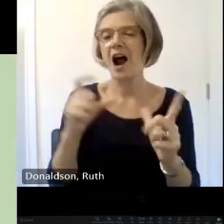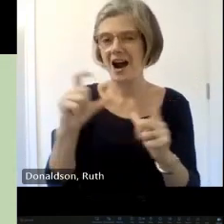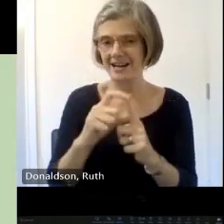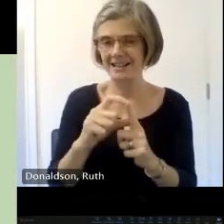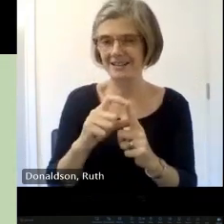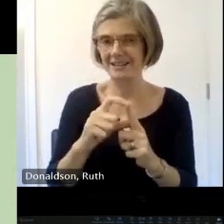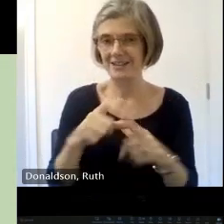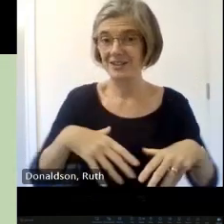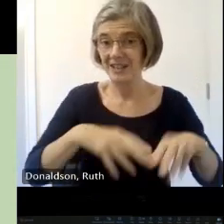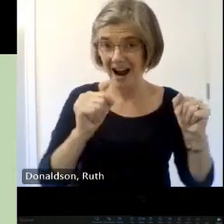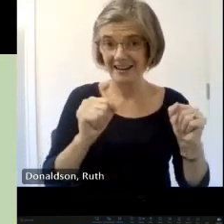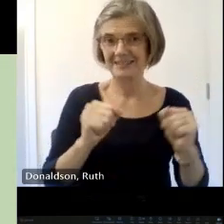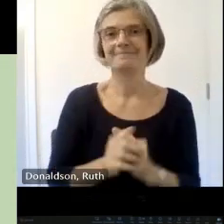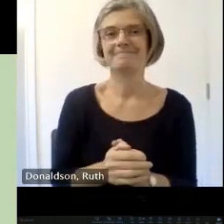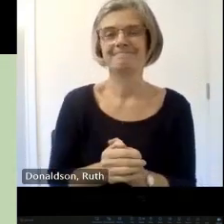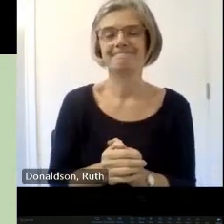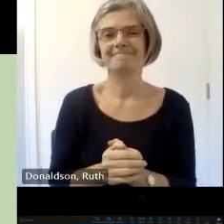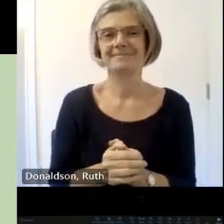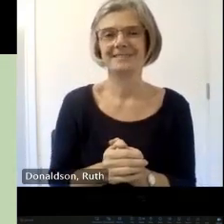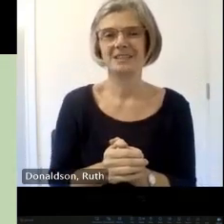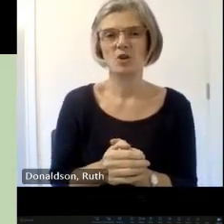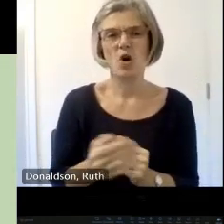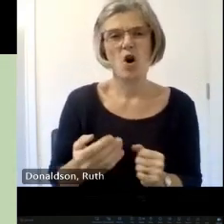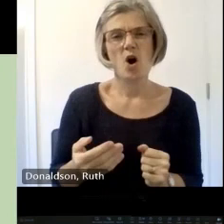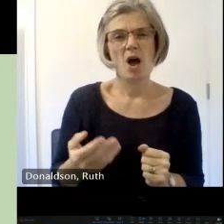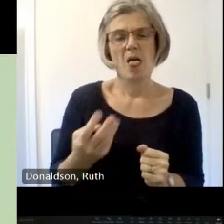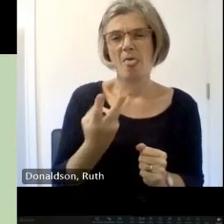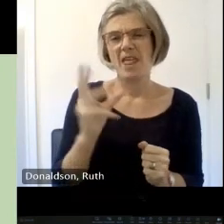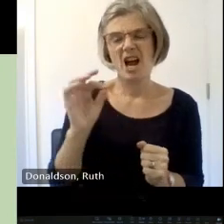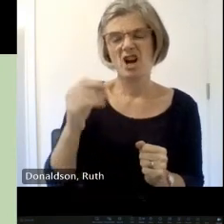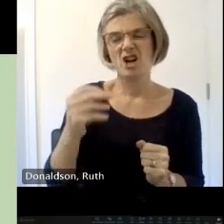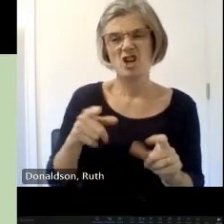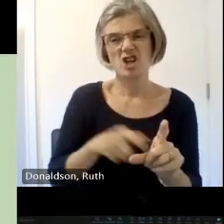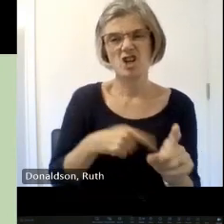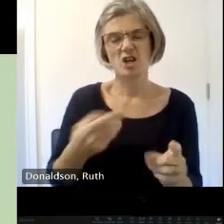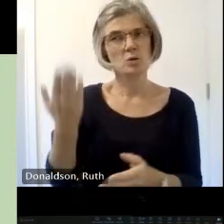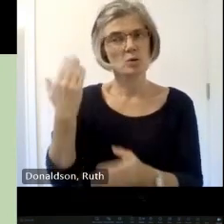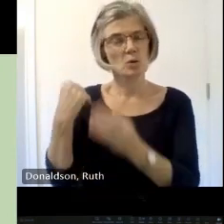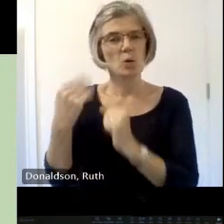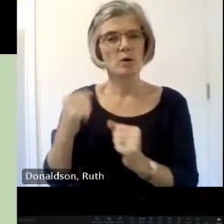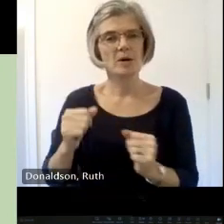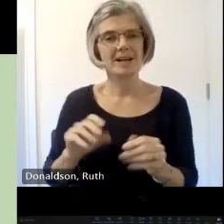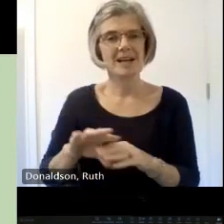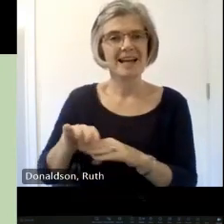now right 23 years ago the National Museum of Flight asked some elderly volunteers of